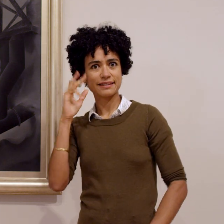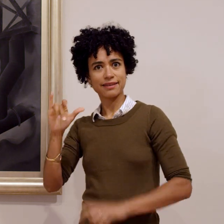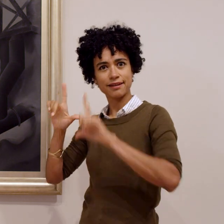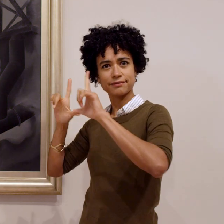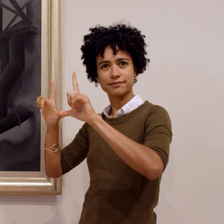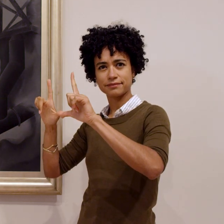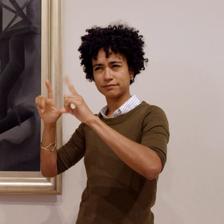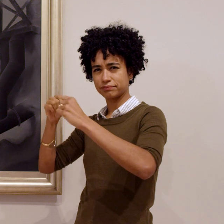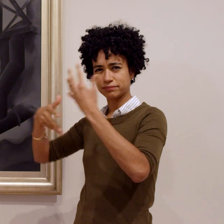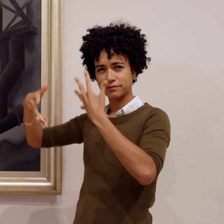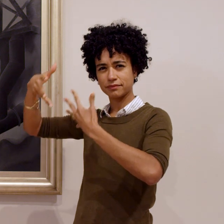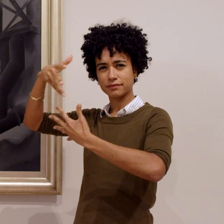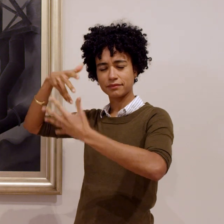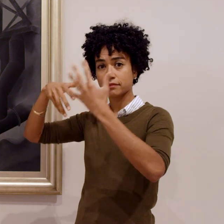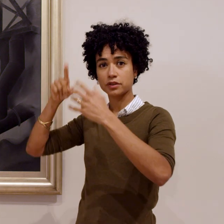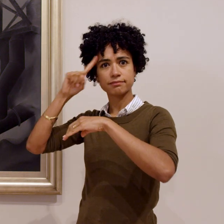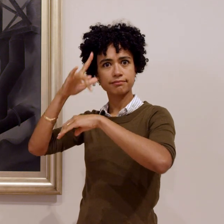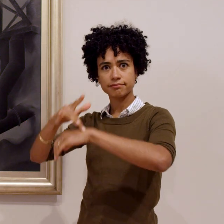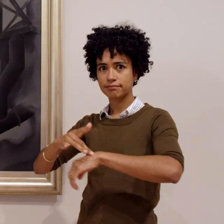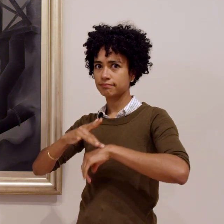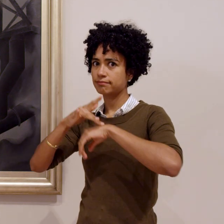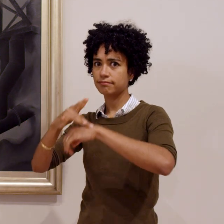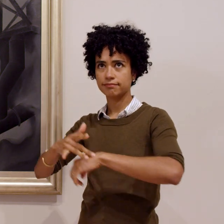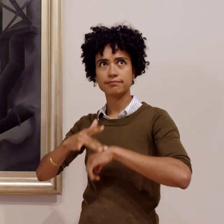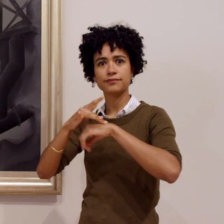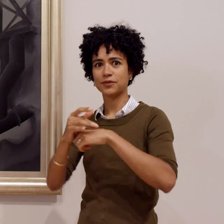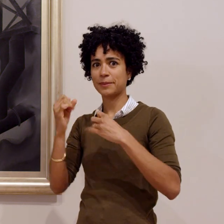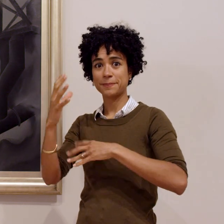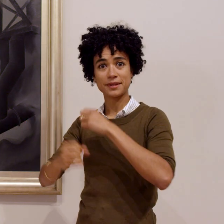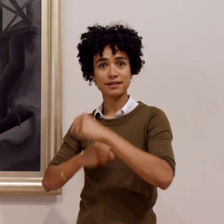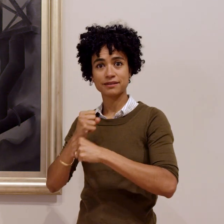she passed this factory with its billowing smoke stacks. She couldn’t forget the image.